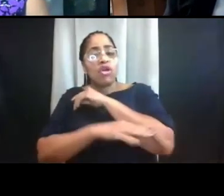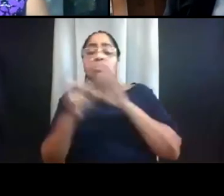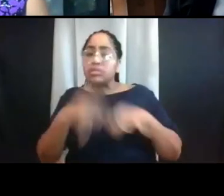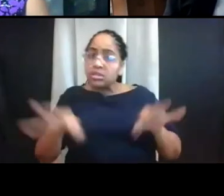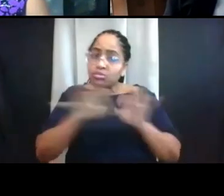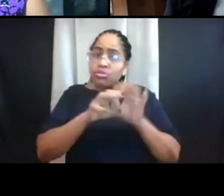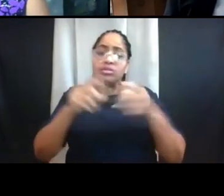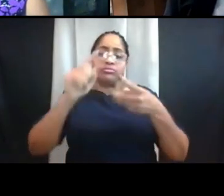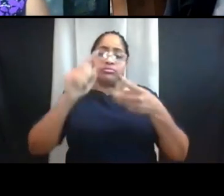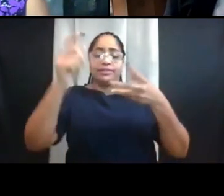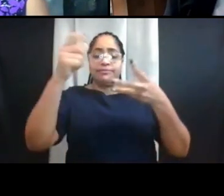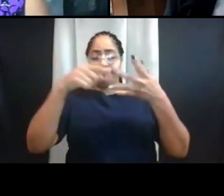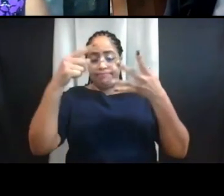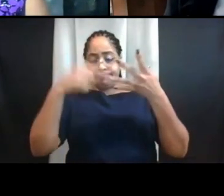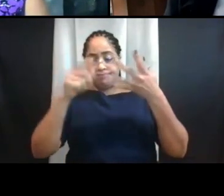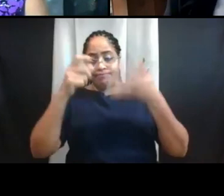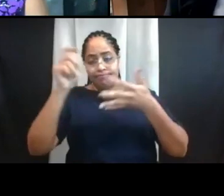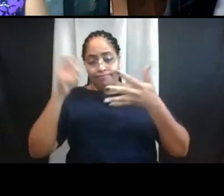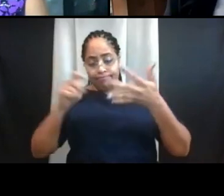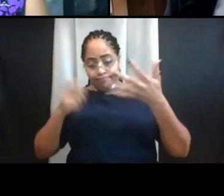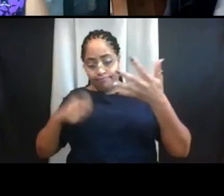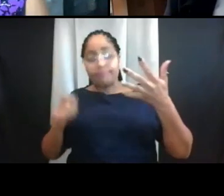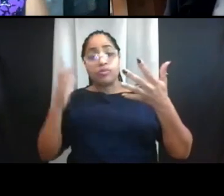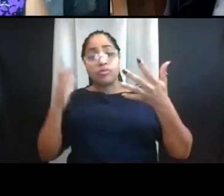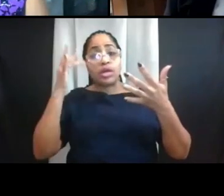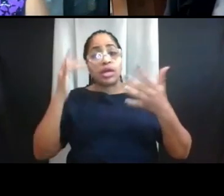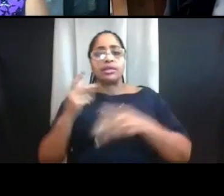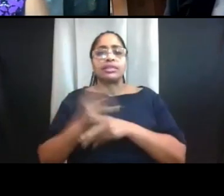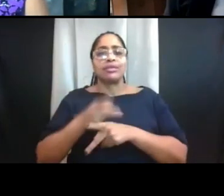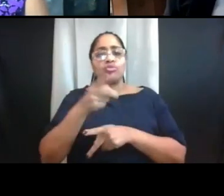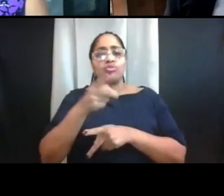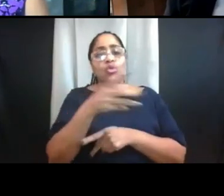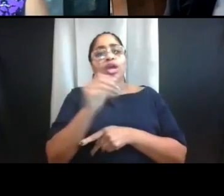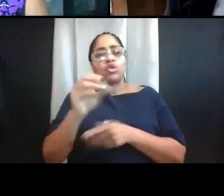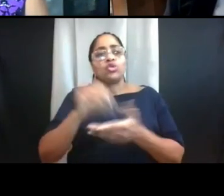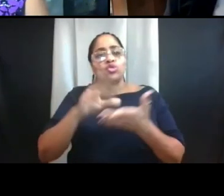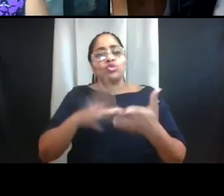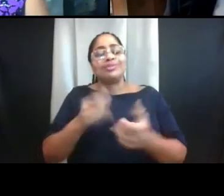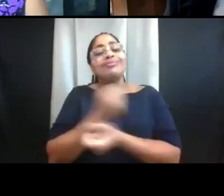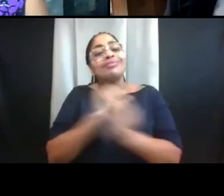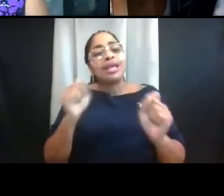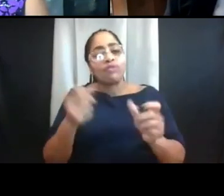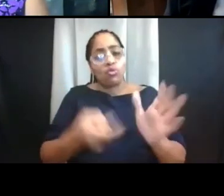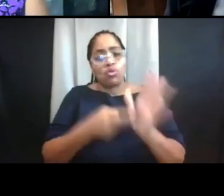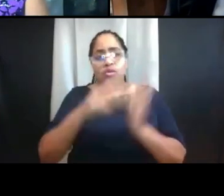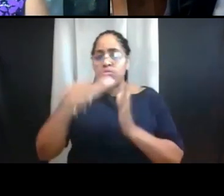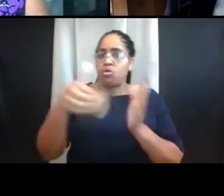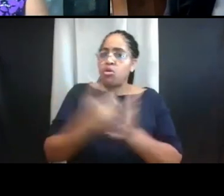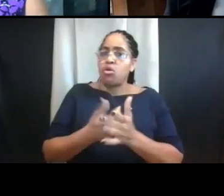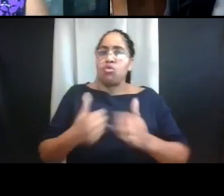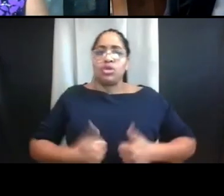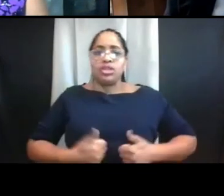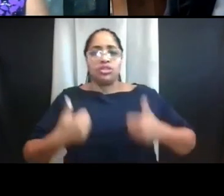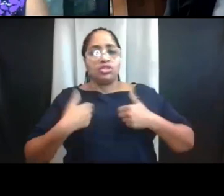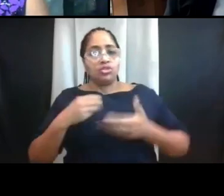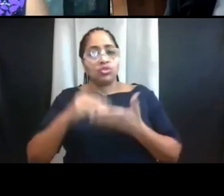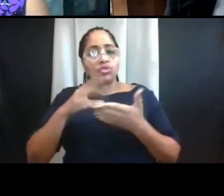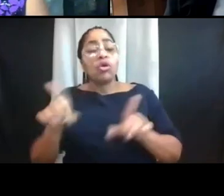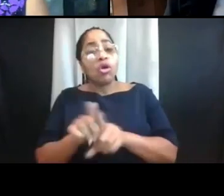to keep the student and your family safe. This is required of all residential students, but we also encourage off-campus students